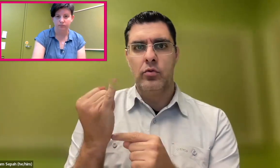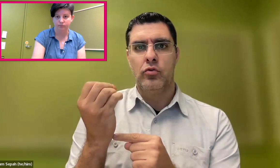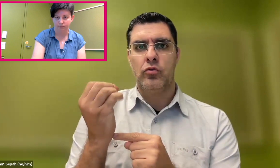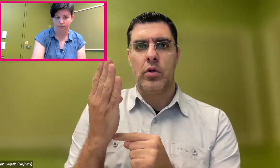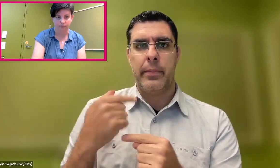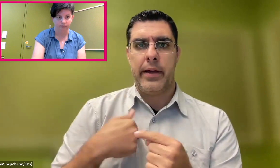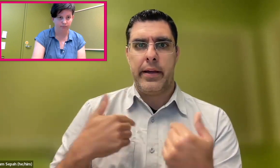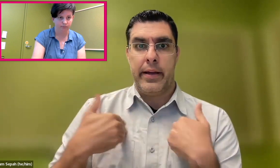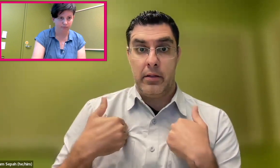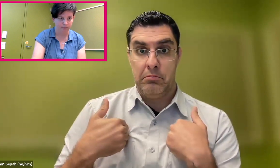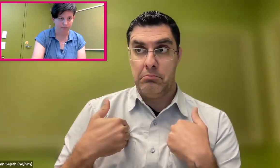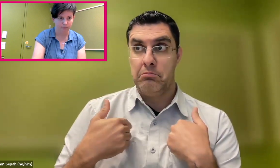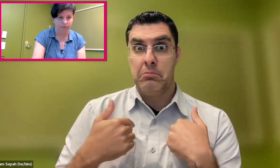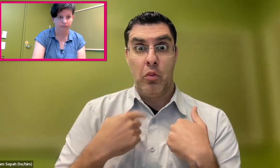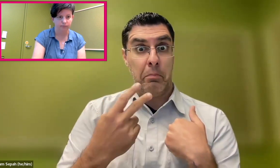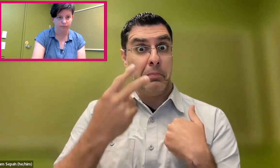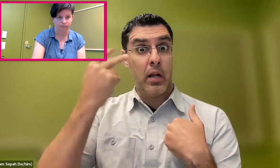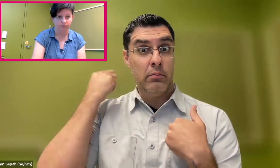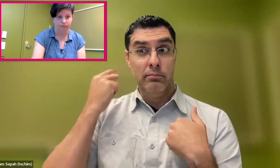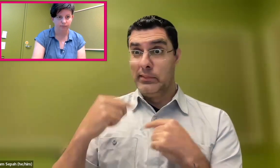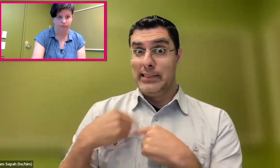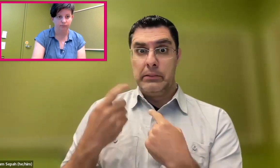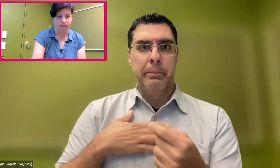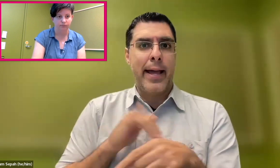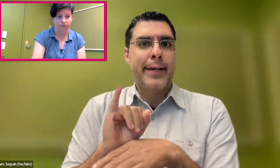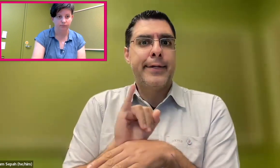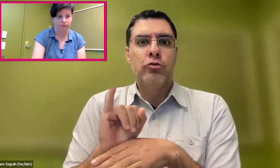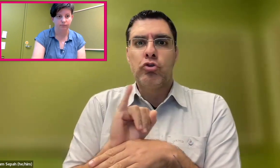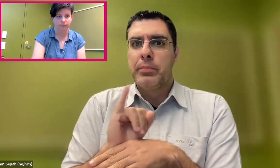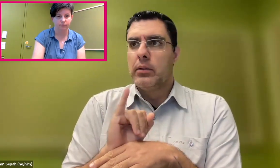Every job that I have had, when I look back on my career,